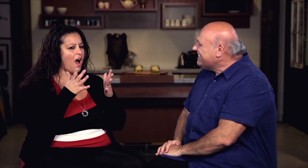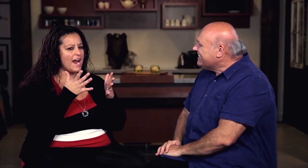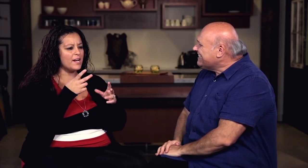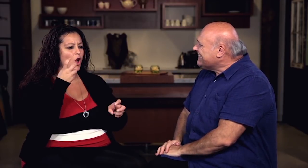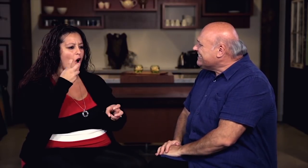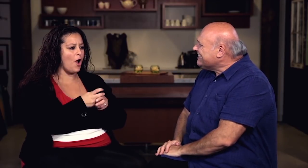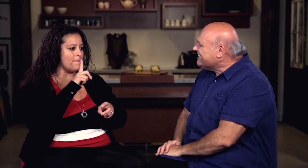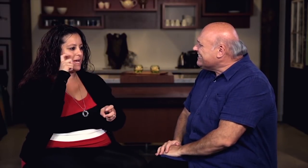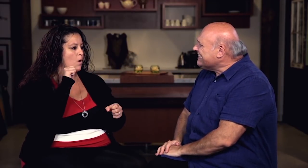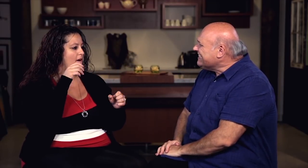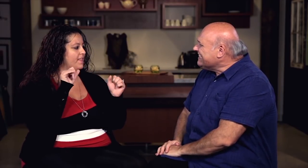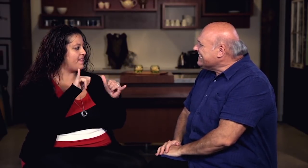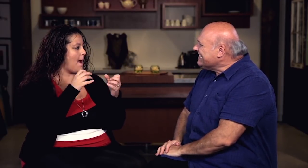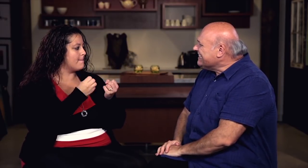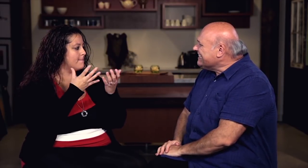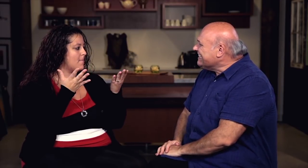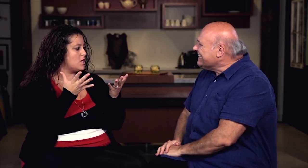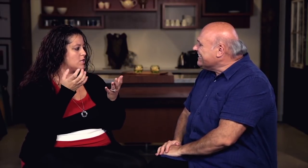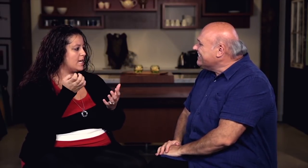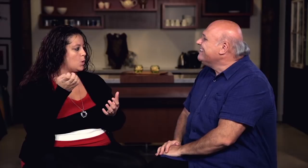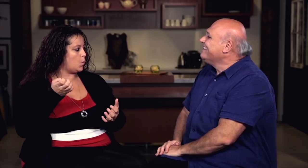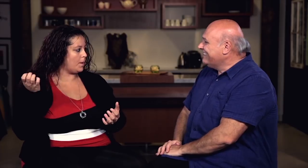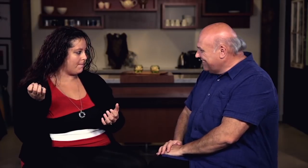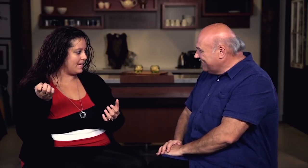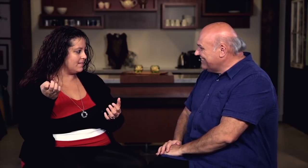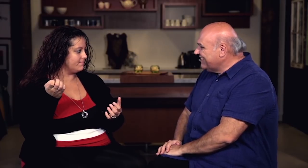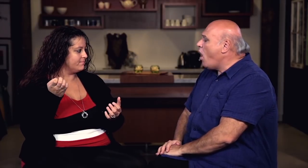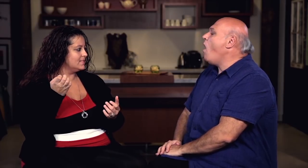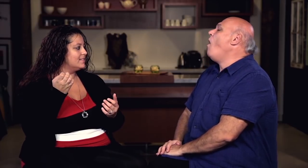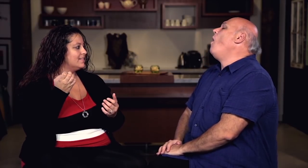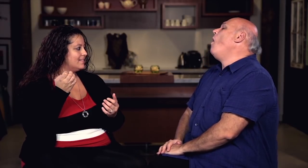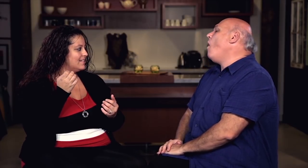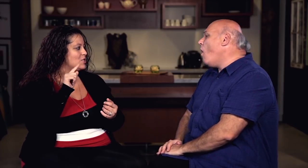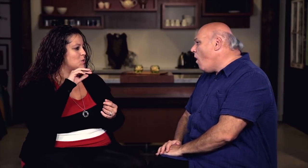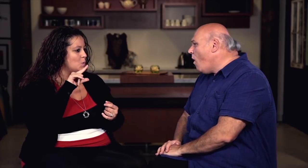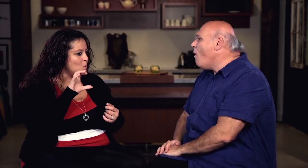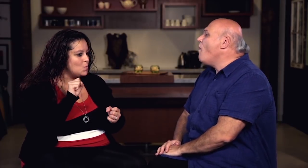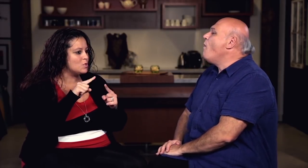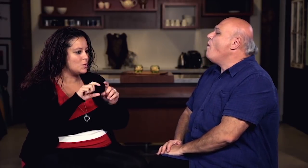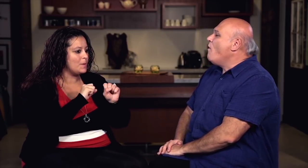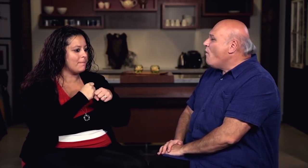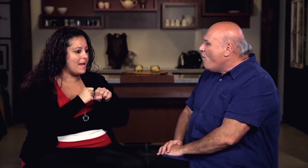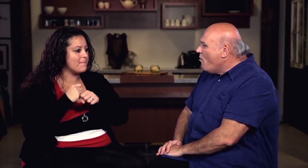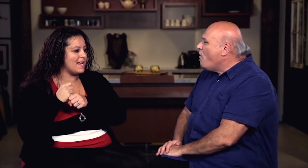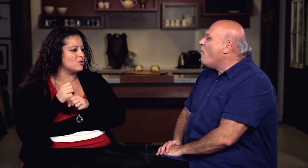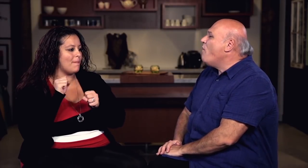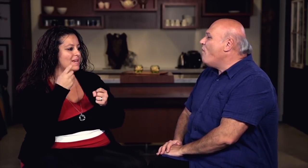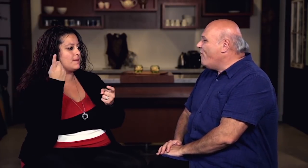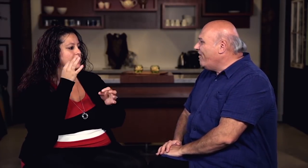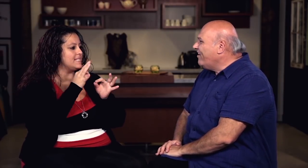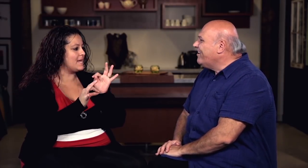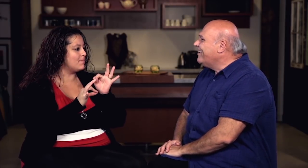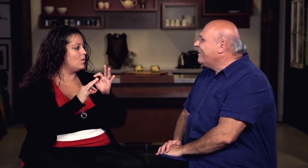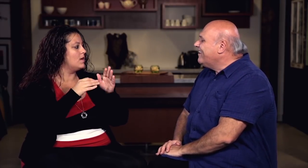kinda hard because I didn't have much equipment... tools and such to make something. I could